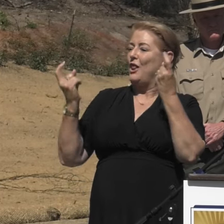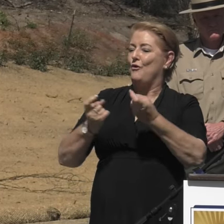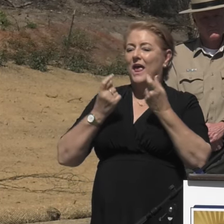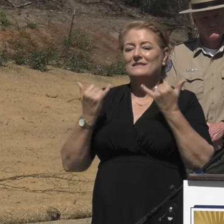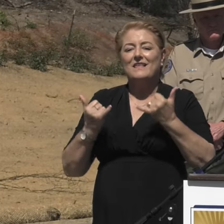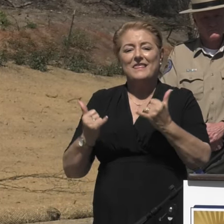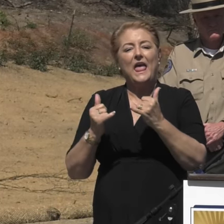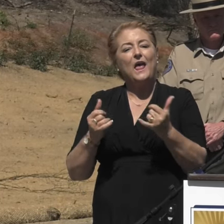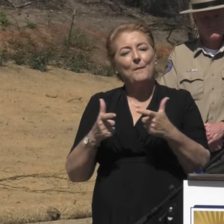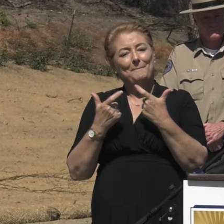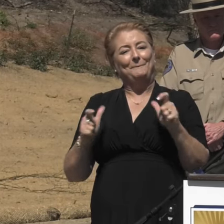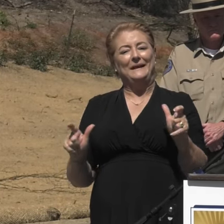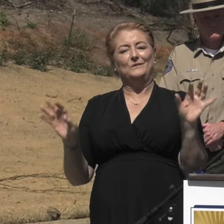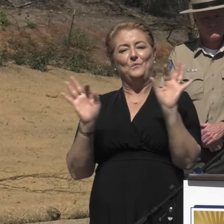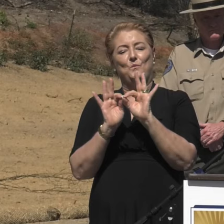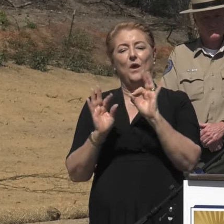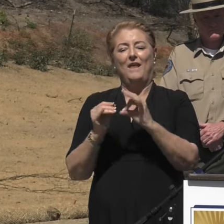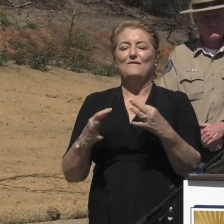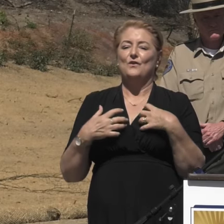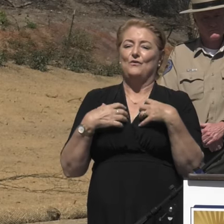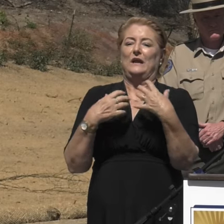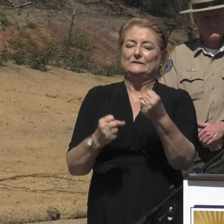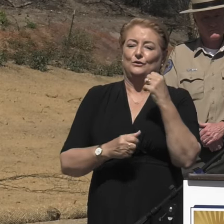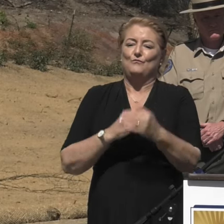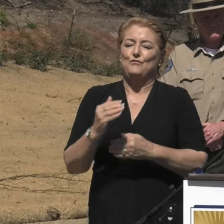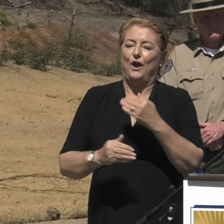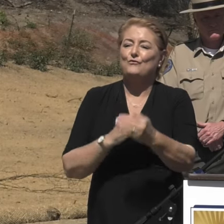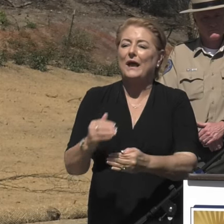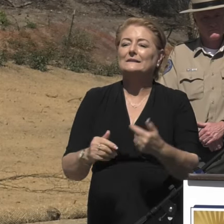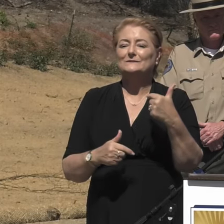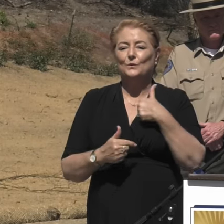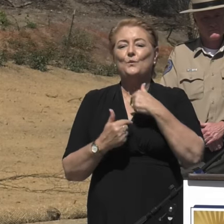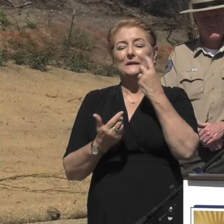Today we see the incredible progress we can make together